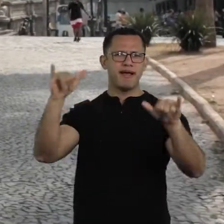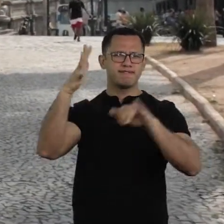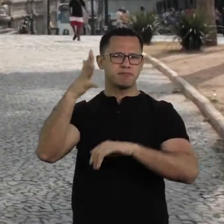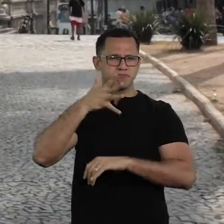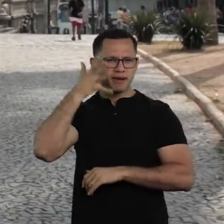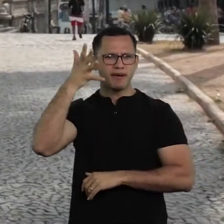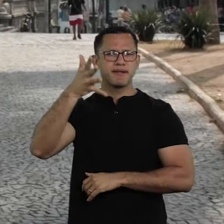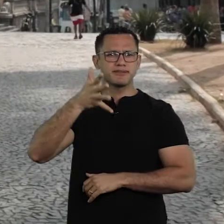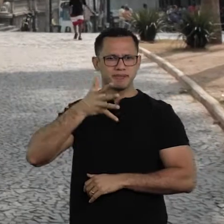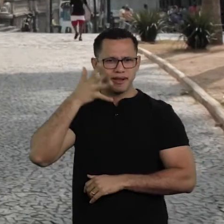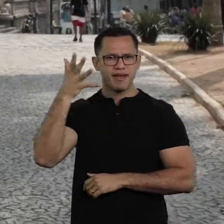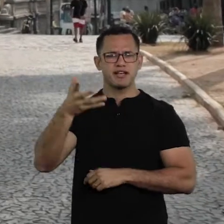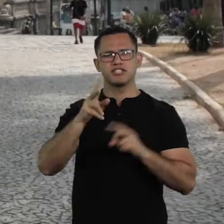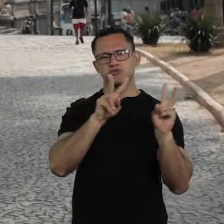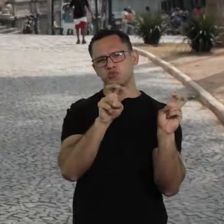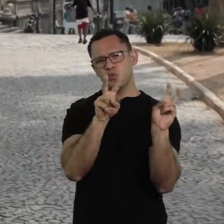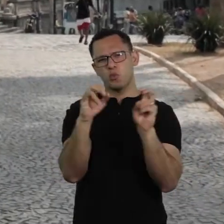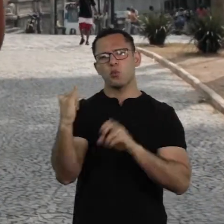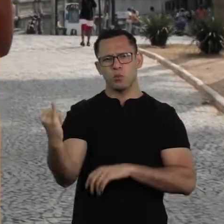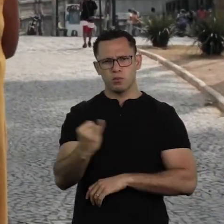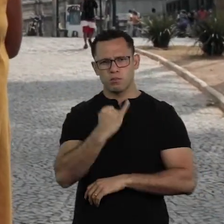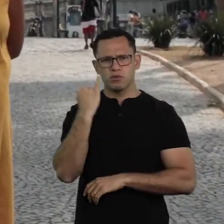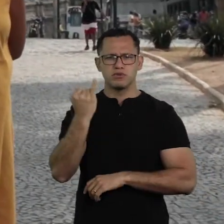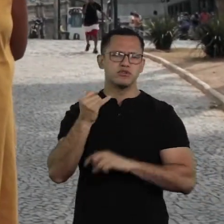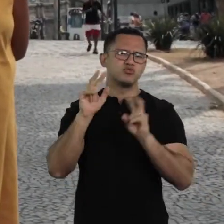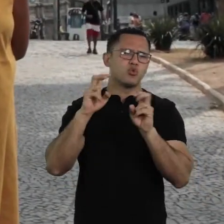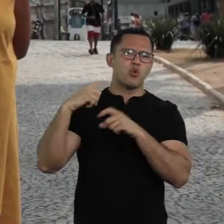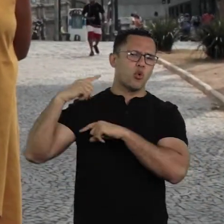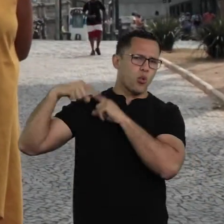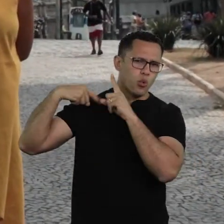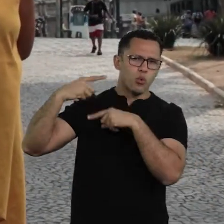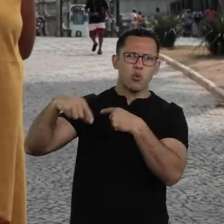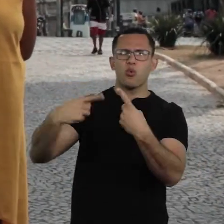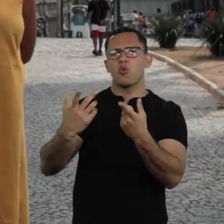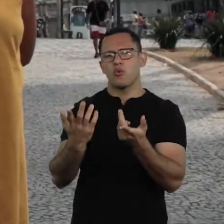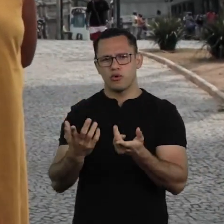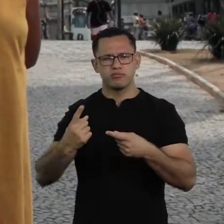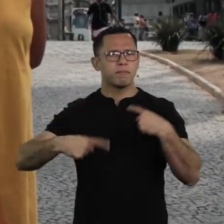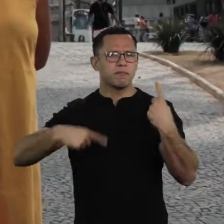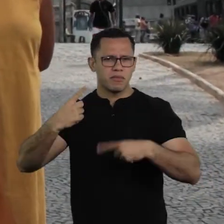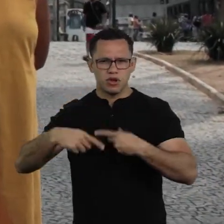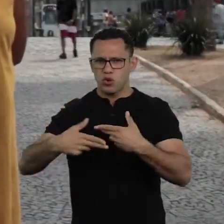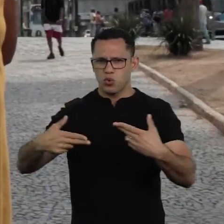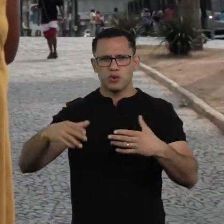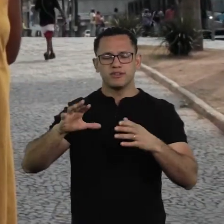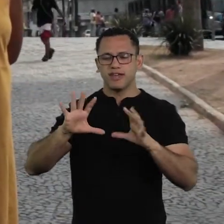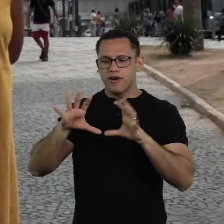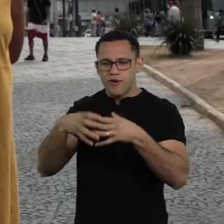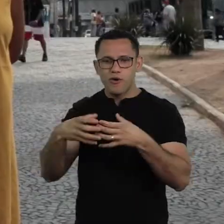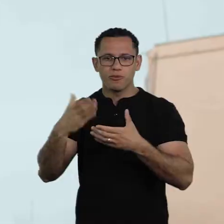defending several important causes in history The Students' Parlor here.